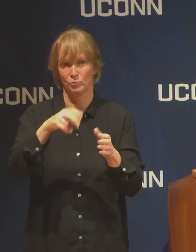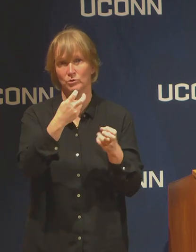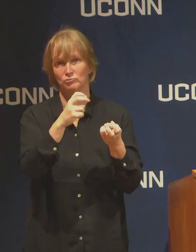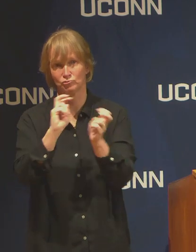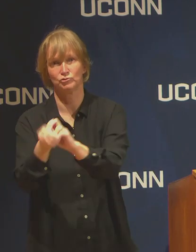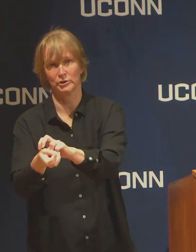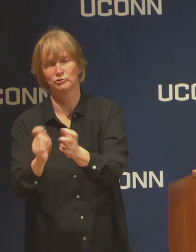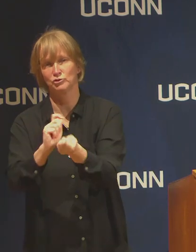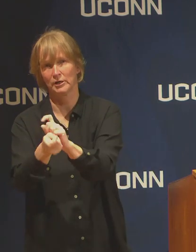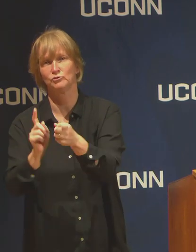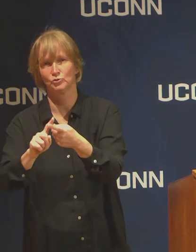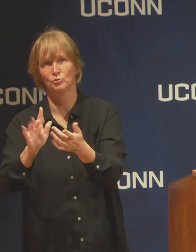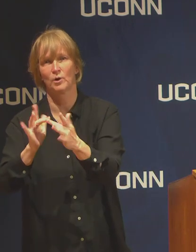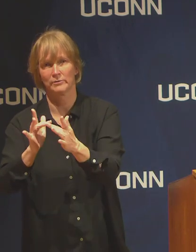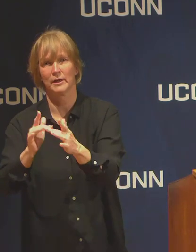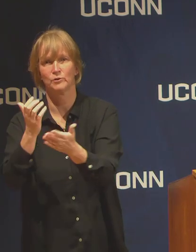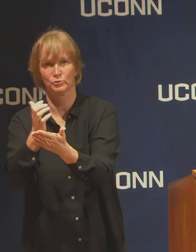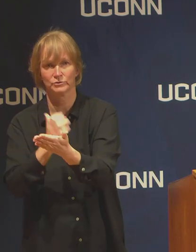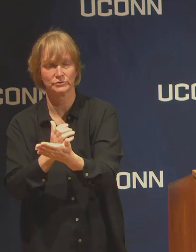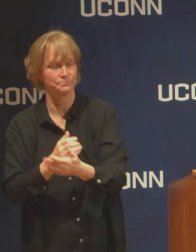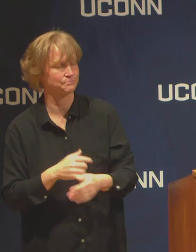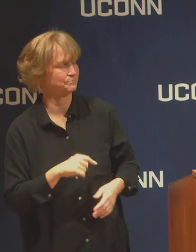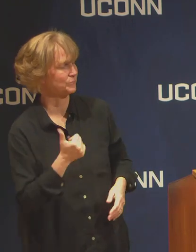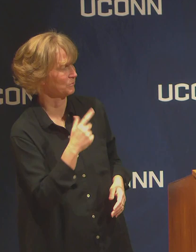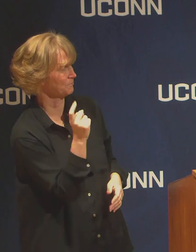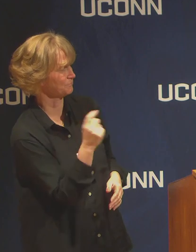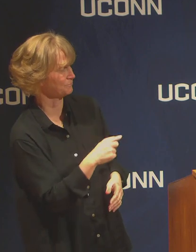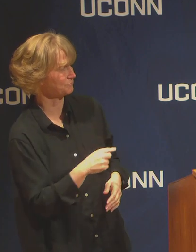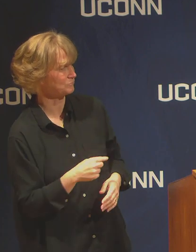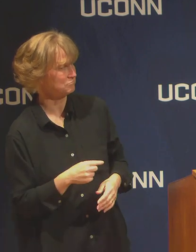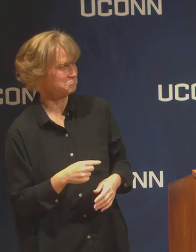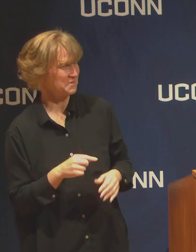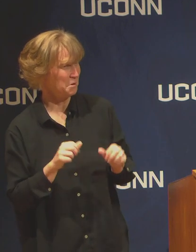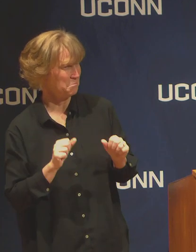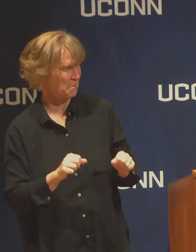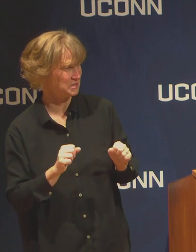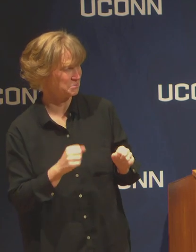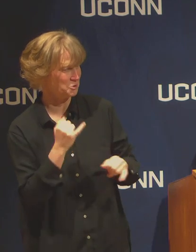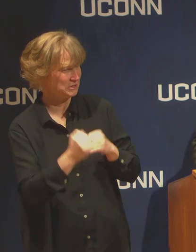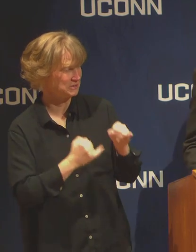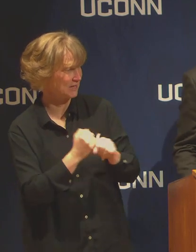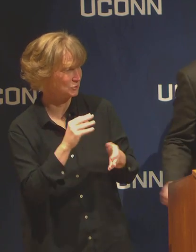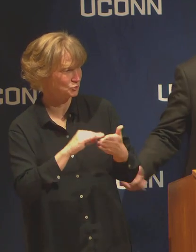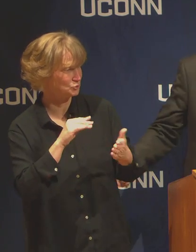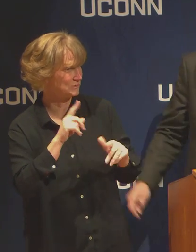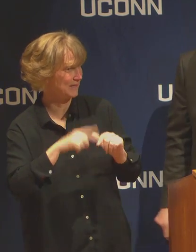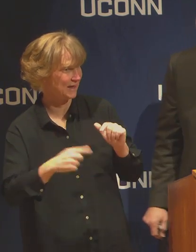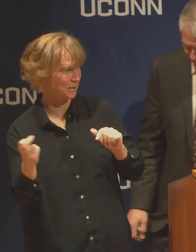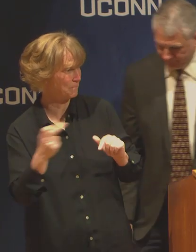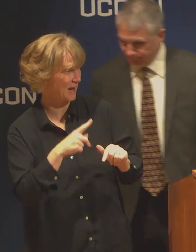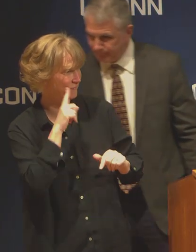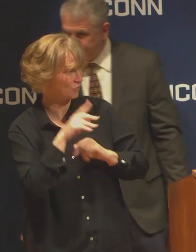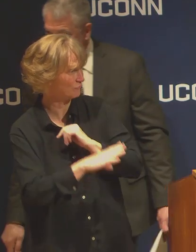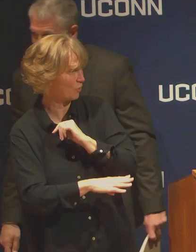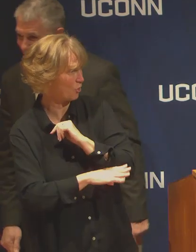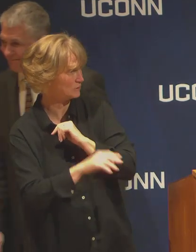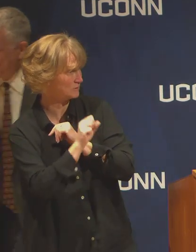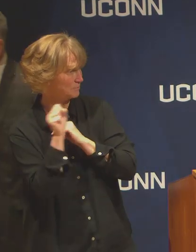Is it possible that international students cannot come back for the fall semester? I will call on